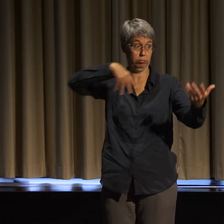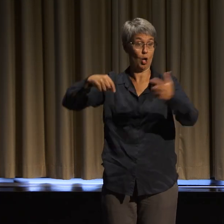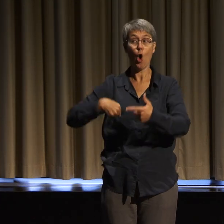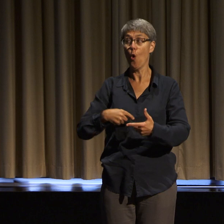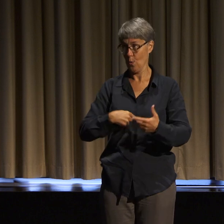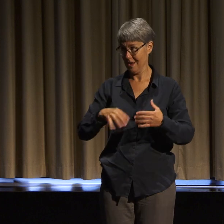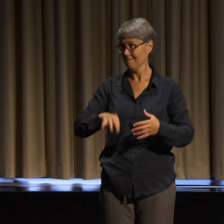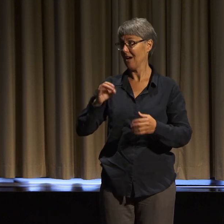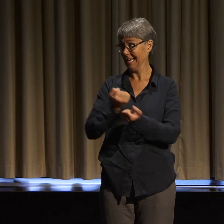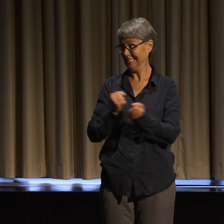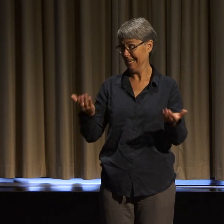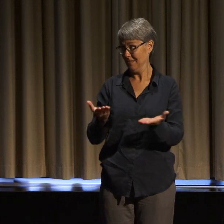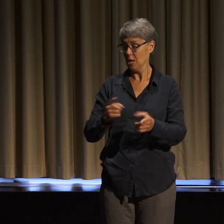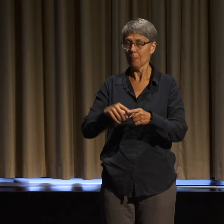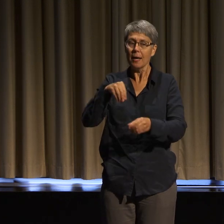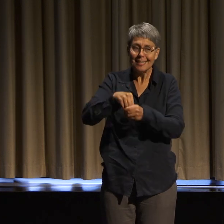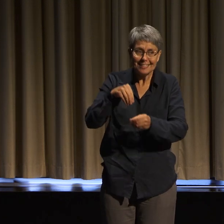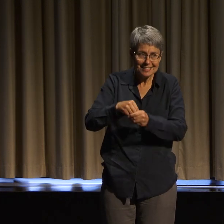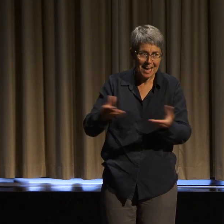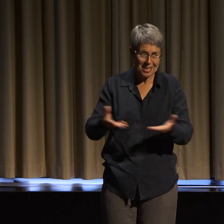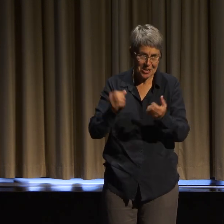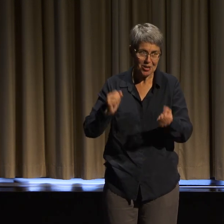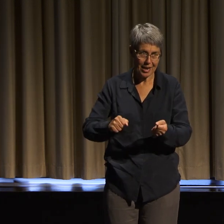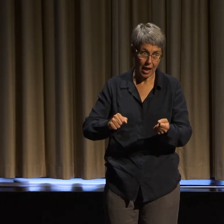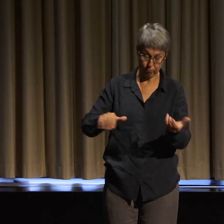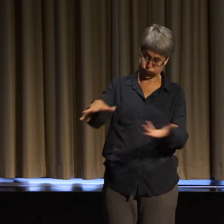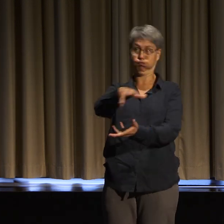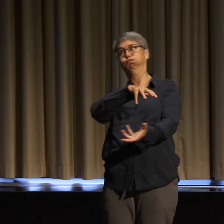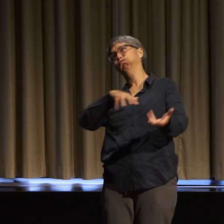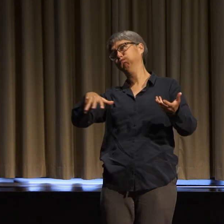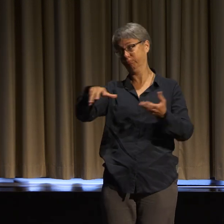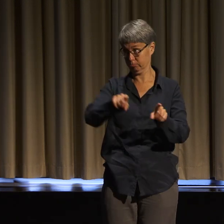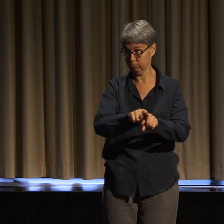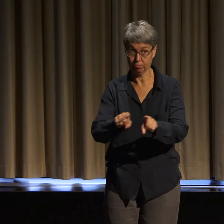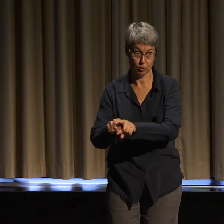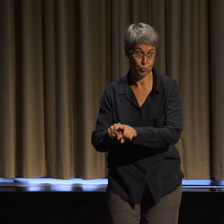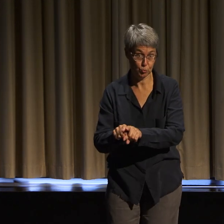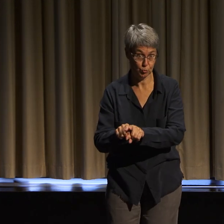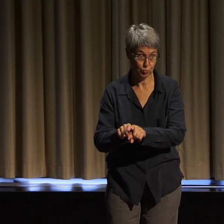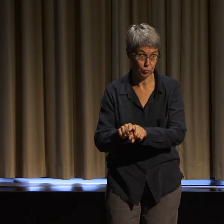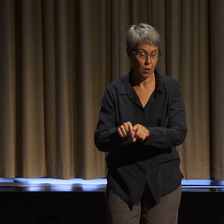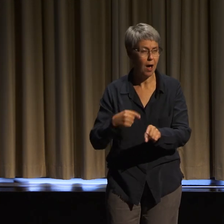When I say libratory access, I mean access that is more than simply having a ramp